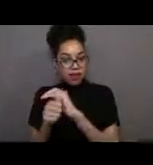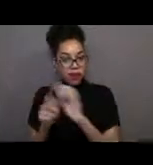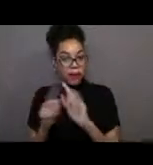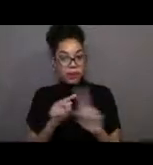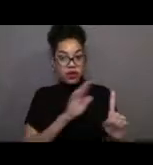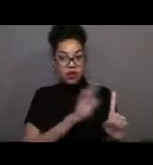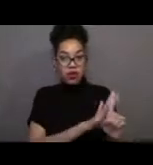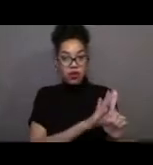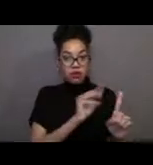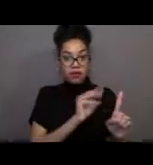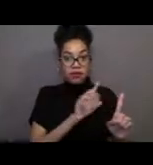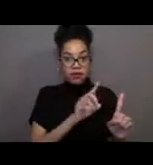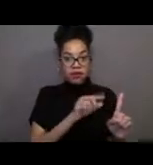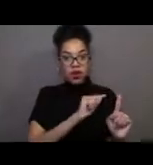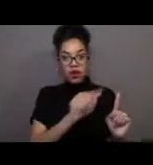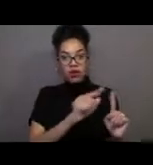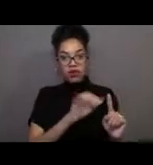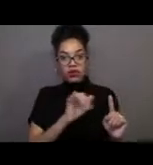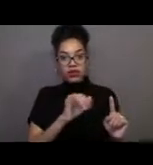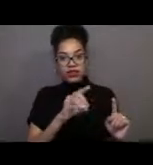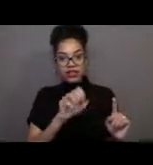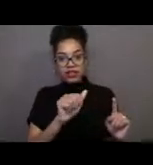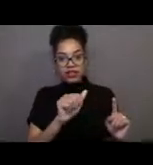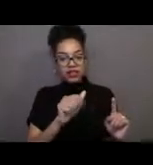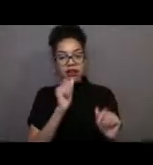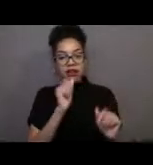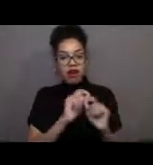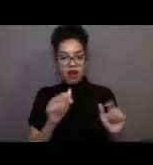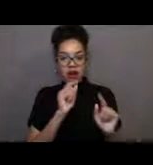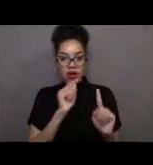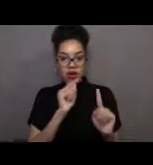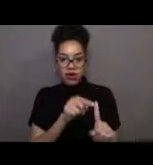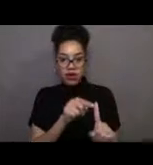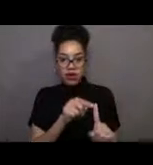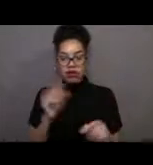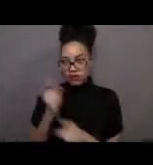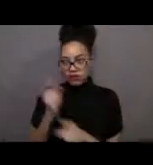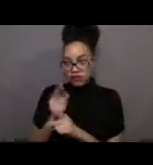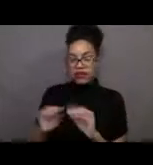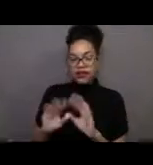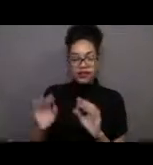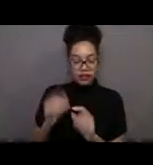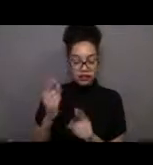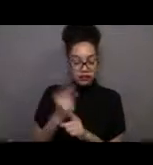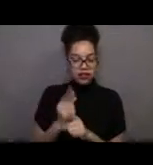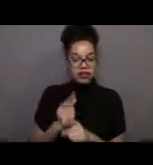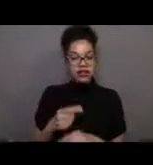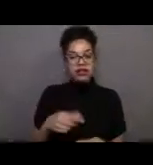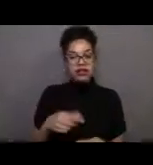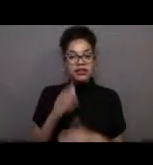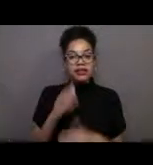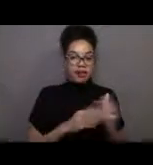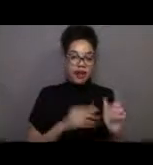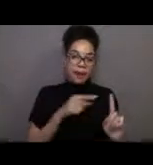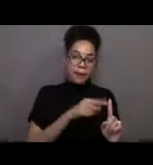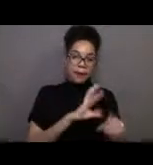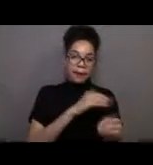but not all the leatherbacks go to Indonesia. Yes. Good clarification. There are other nesting beaches, like in Barbados like you said,